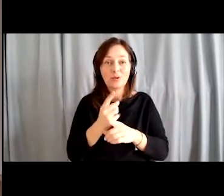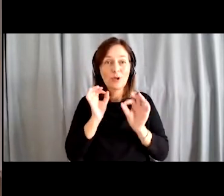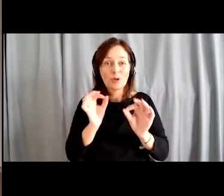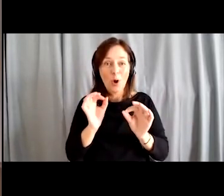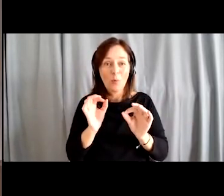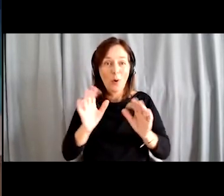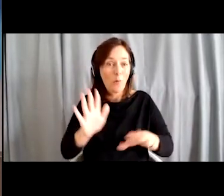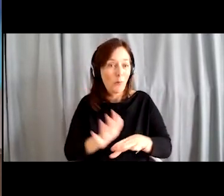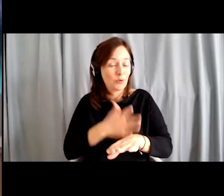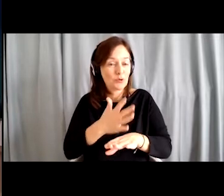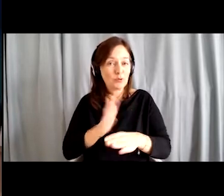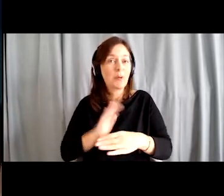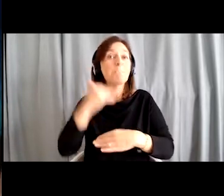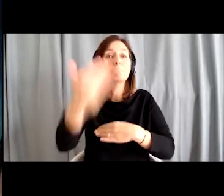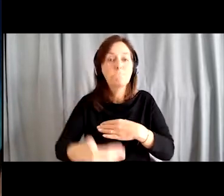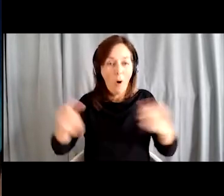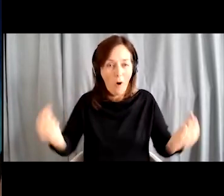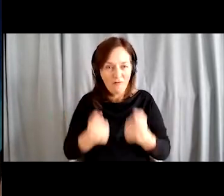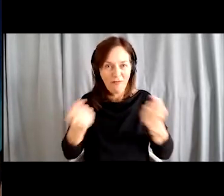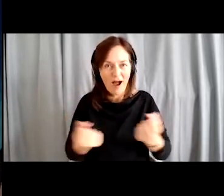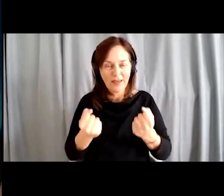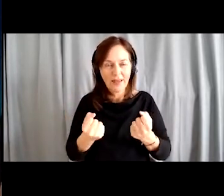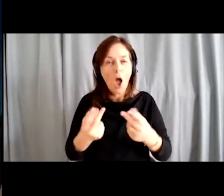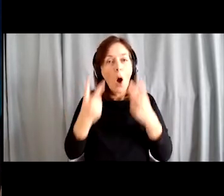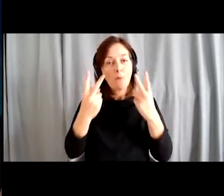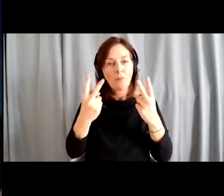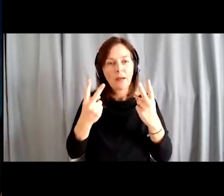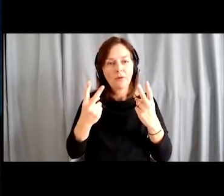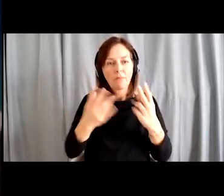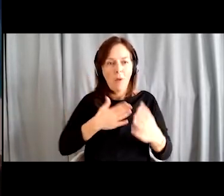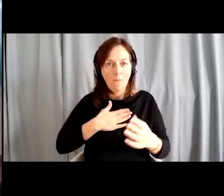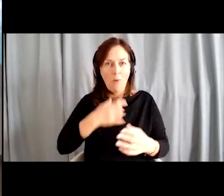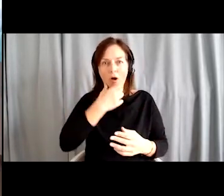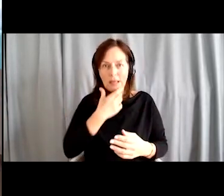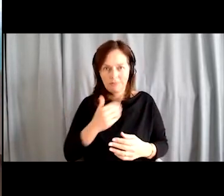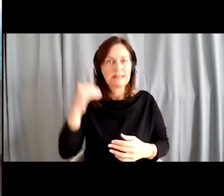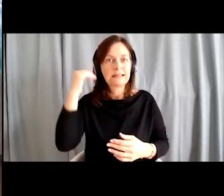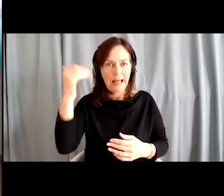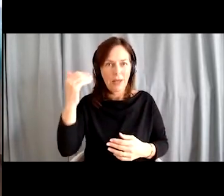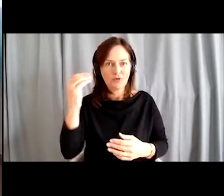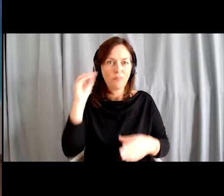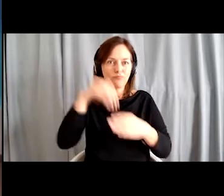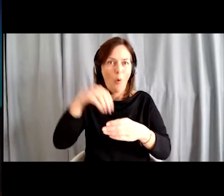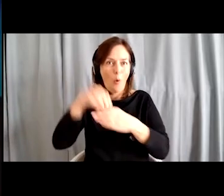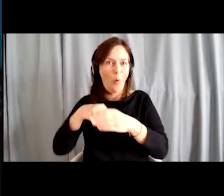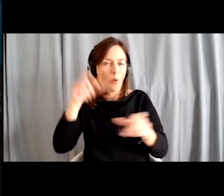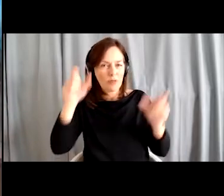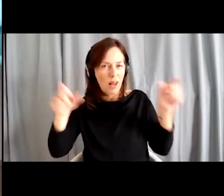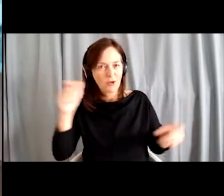What is very important is that I really learn a lot from my older participants – I have mostly older participants here.